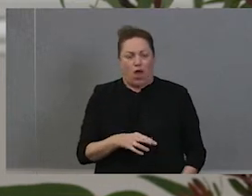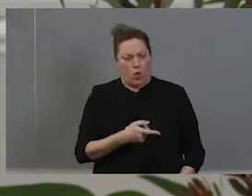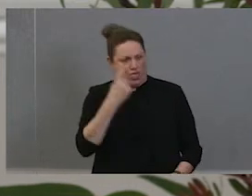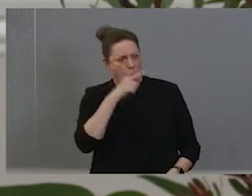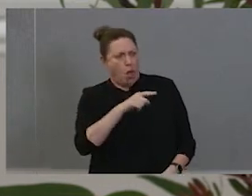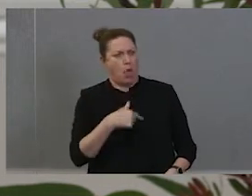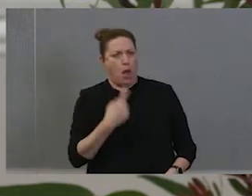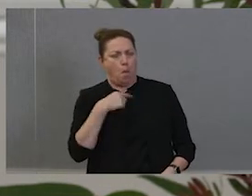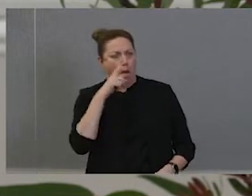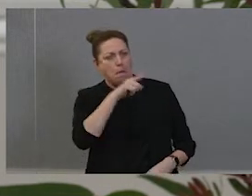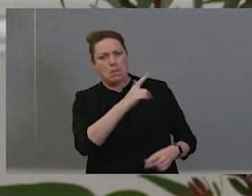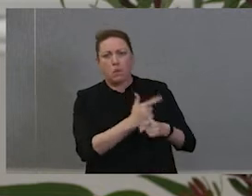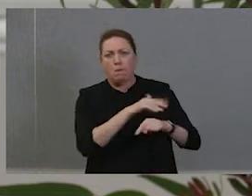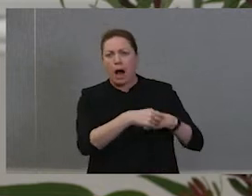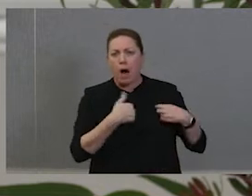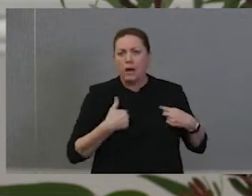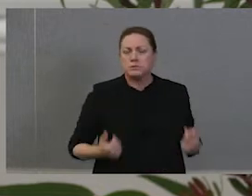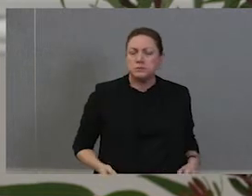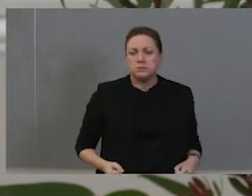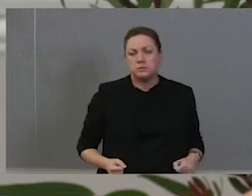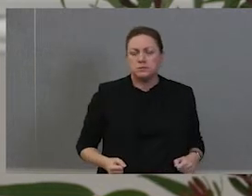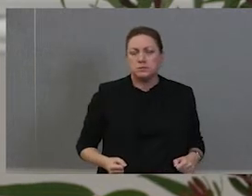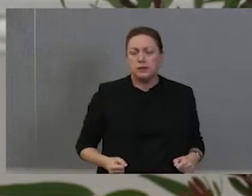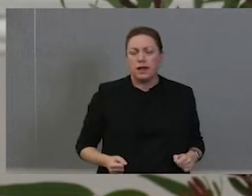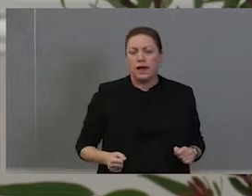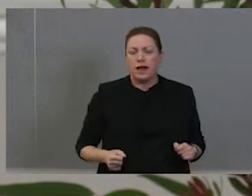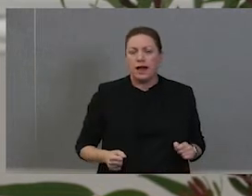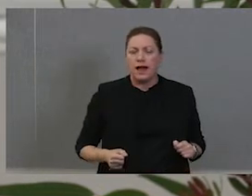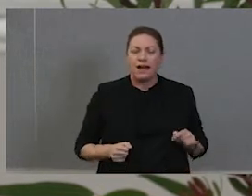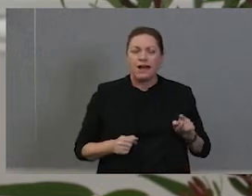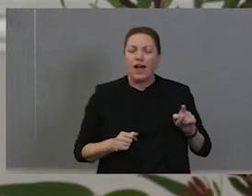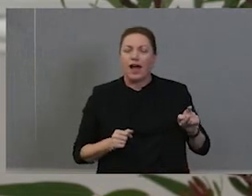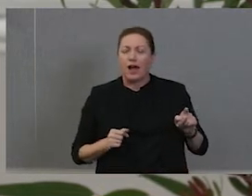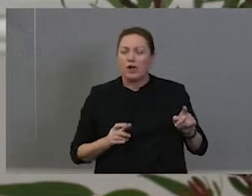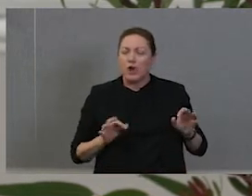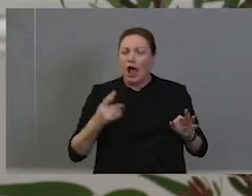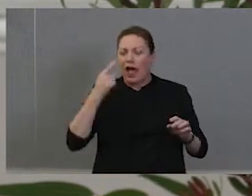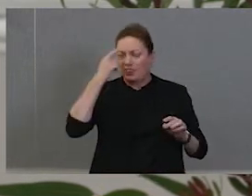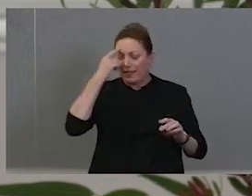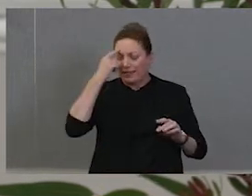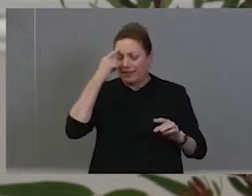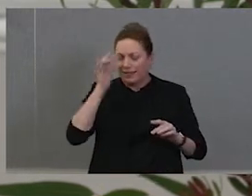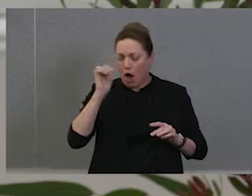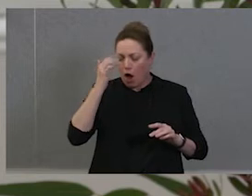talking about us and all this and that not thinking, right in their minds that, hey,